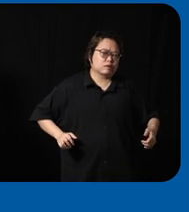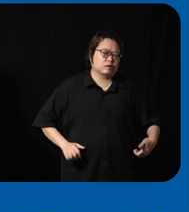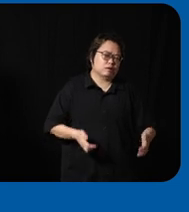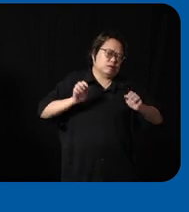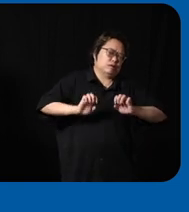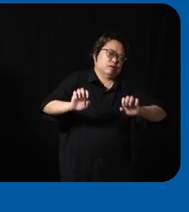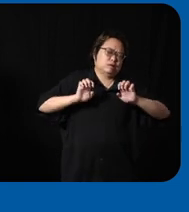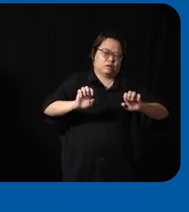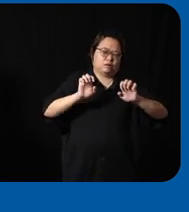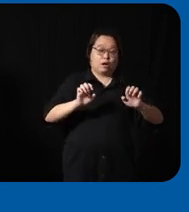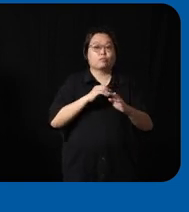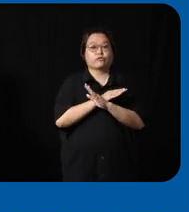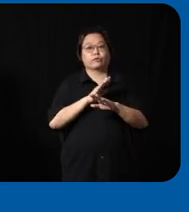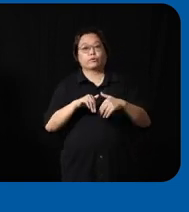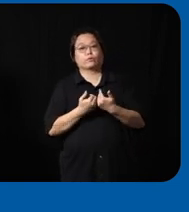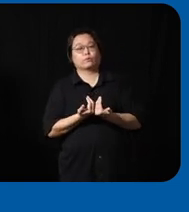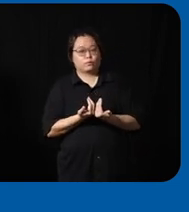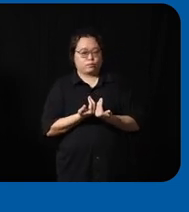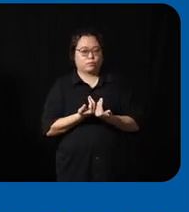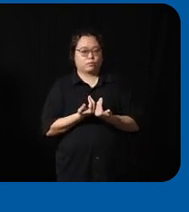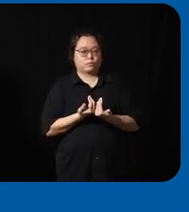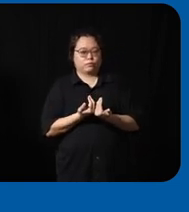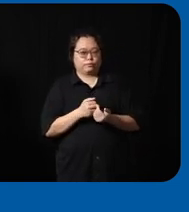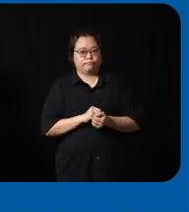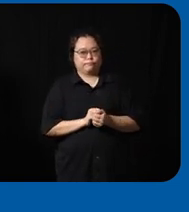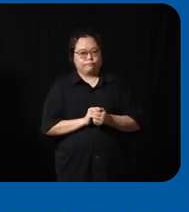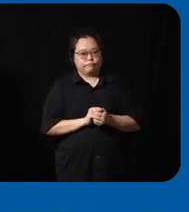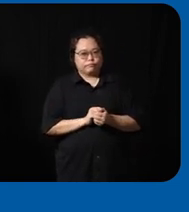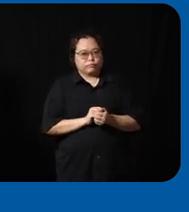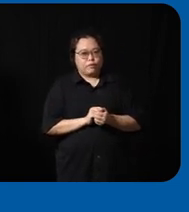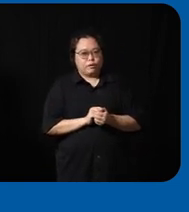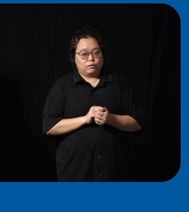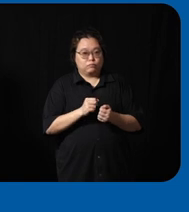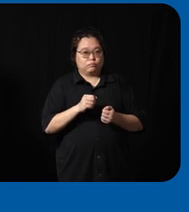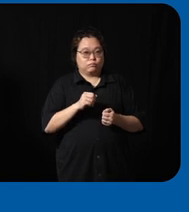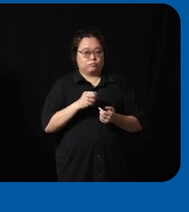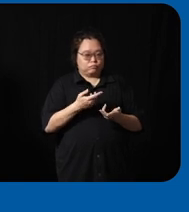how do we prevent this by right um that route should have been recommended already okay and